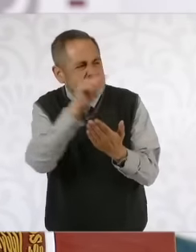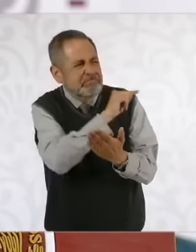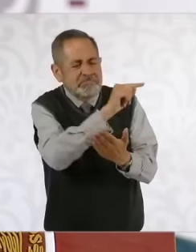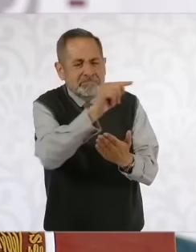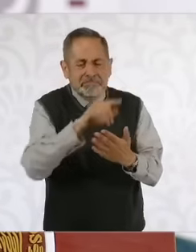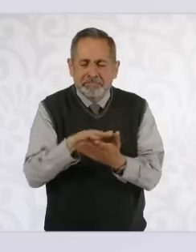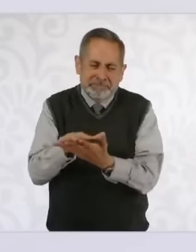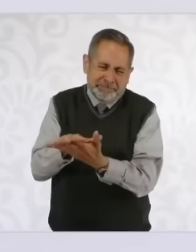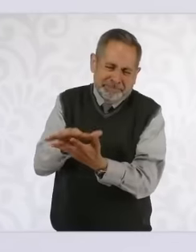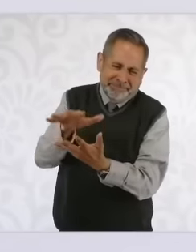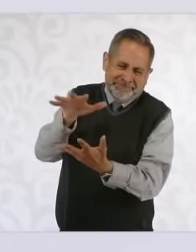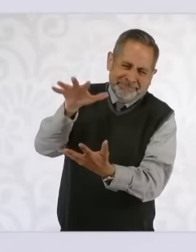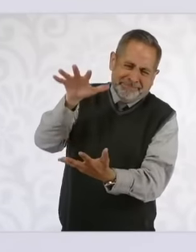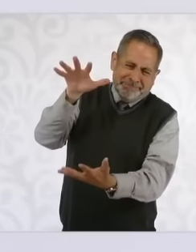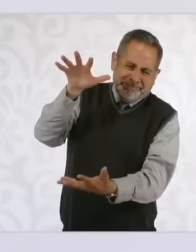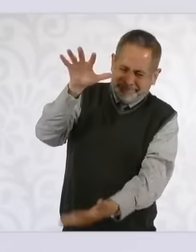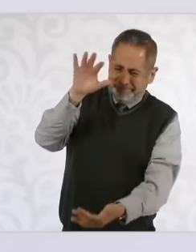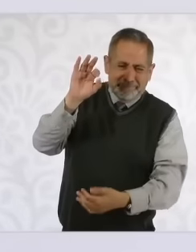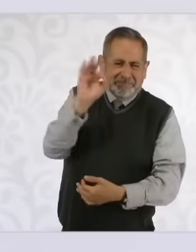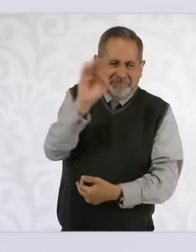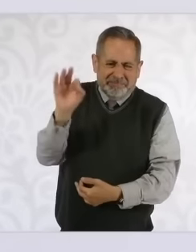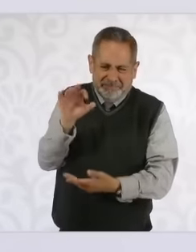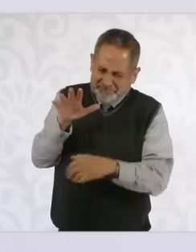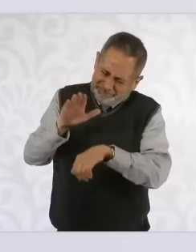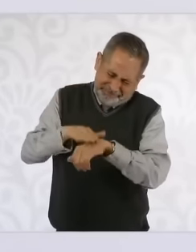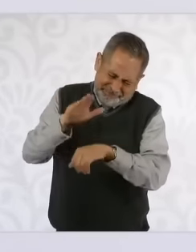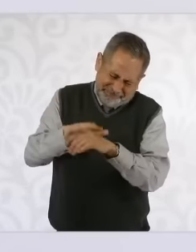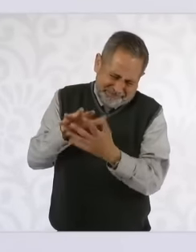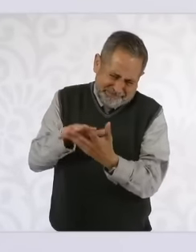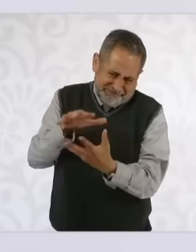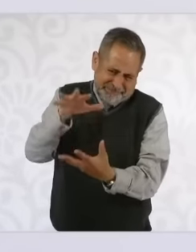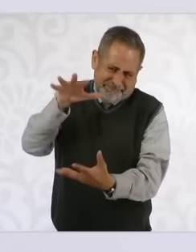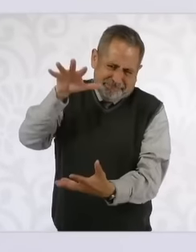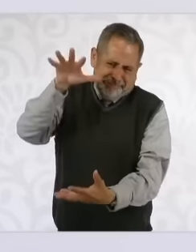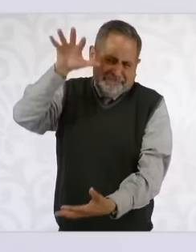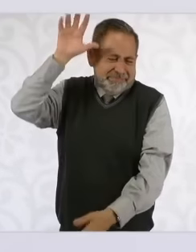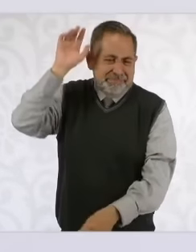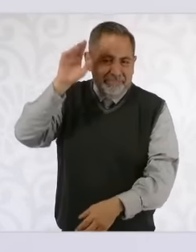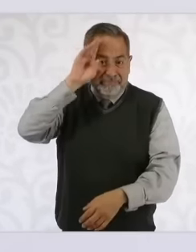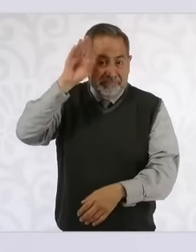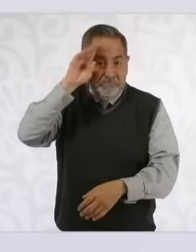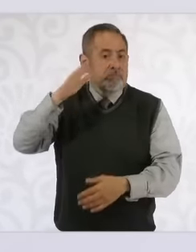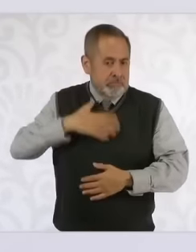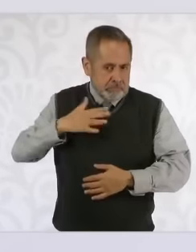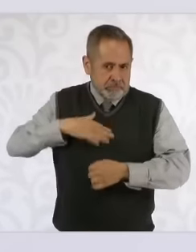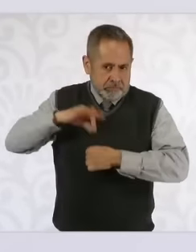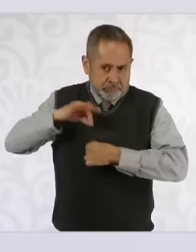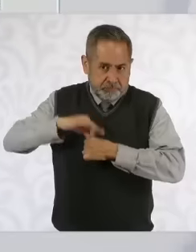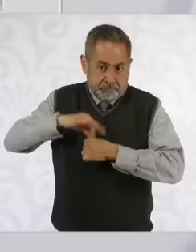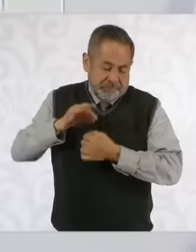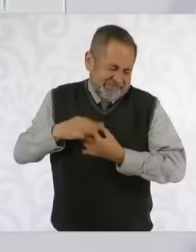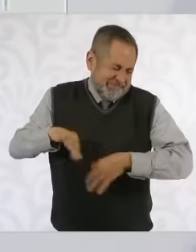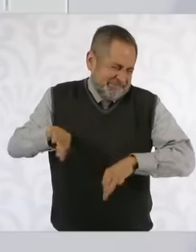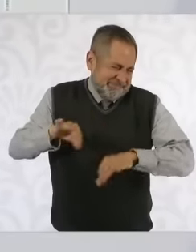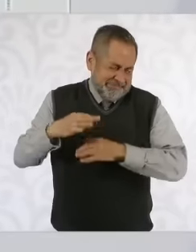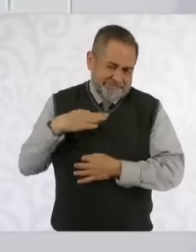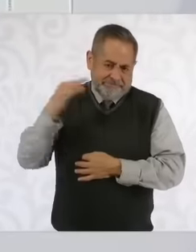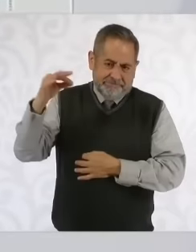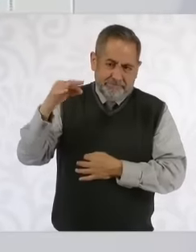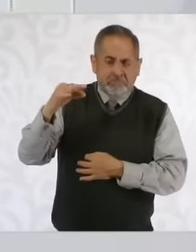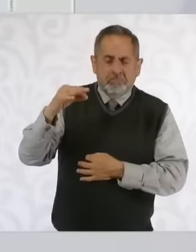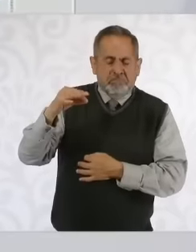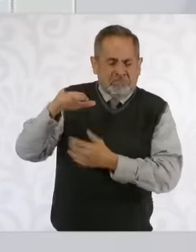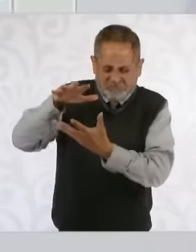greater percentage of those who voted for your servant, who had a significant percentage of votes,